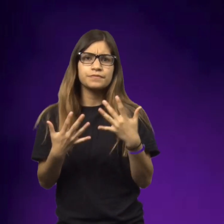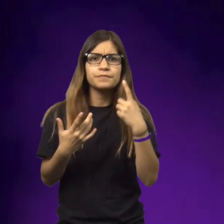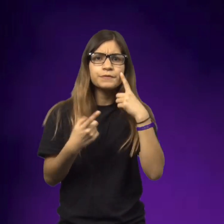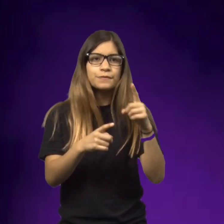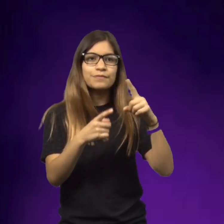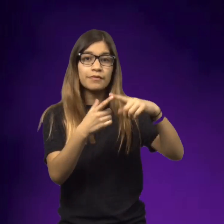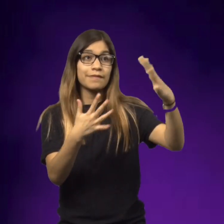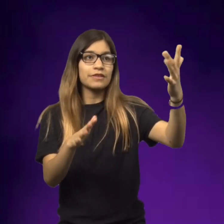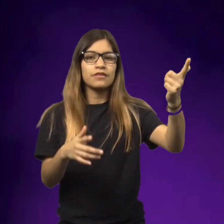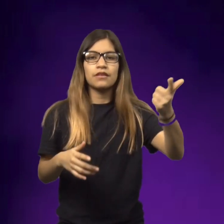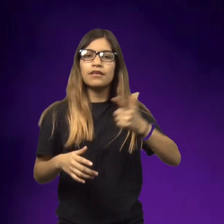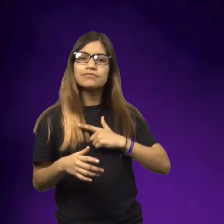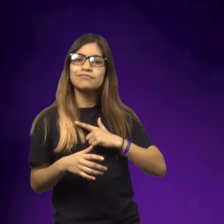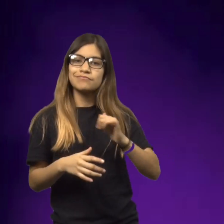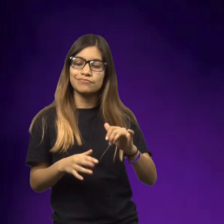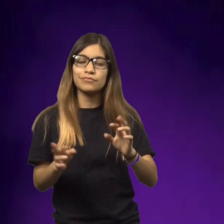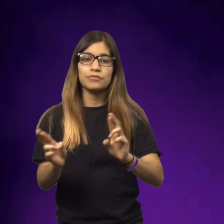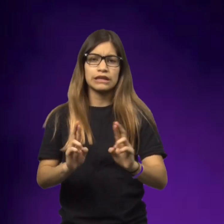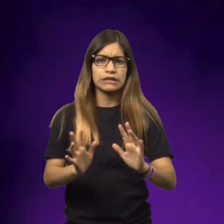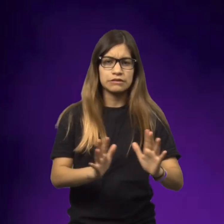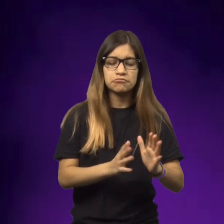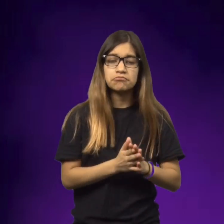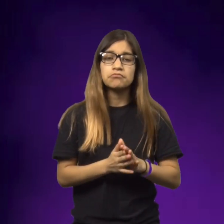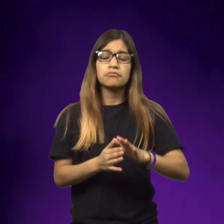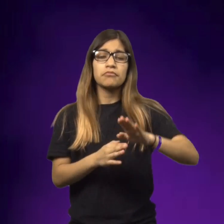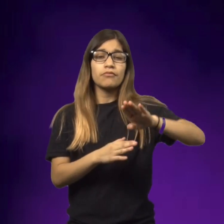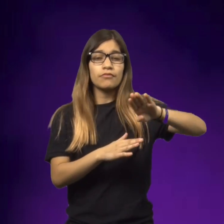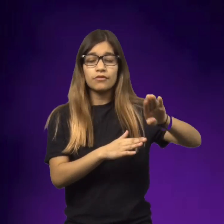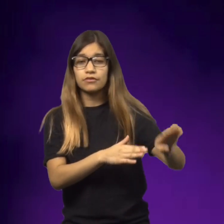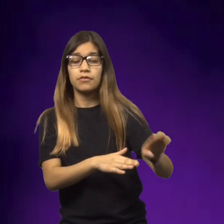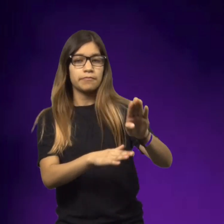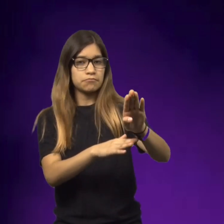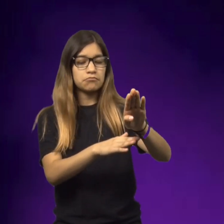Ellen and her family, they were waiting for him to come back and it would be their turn.